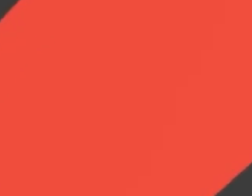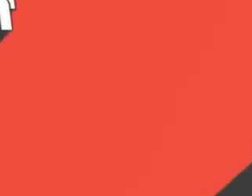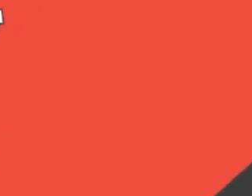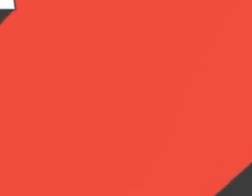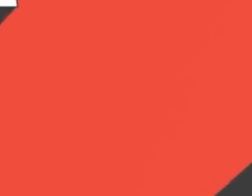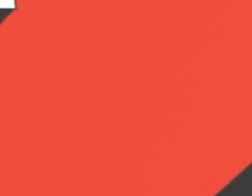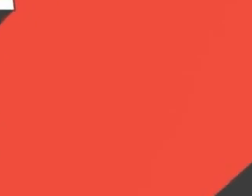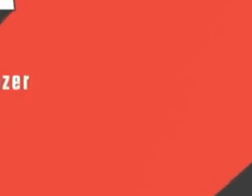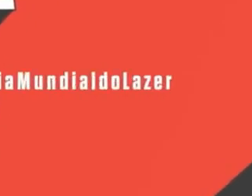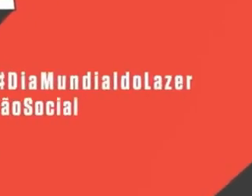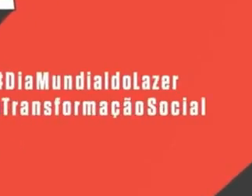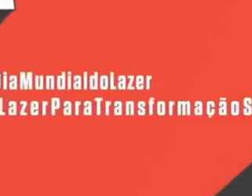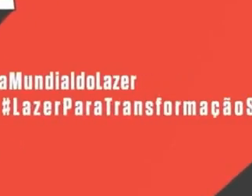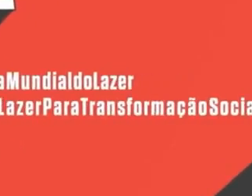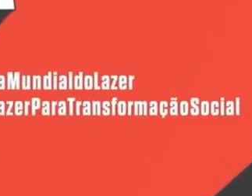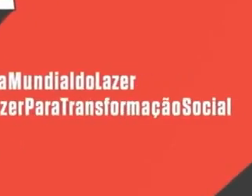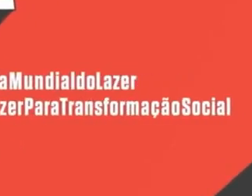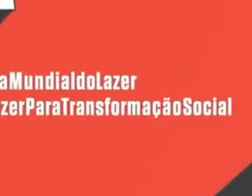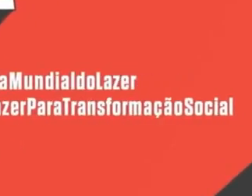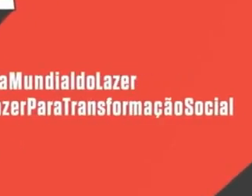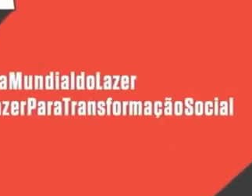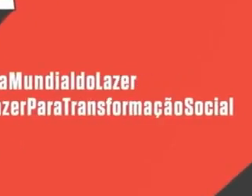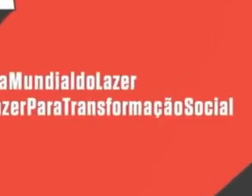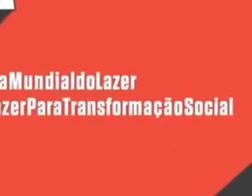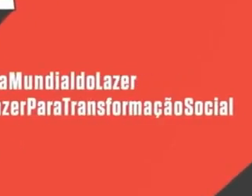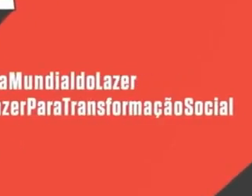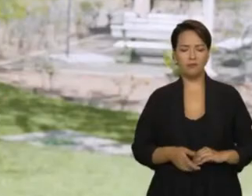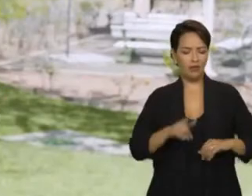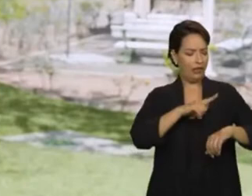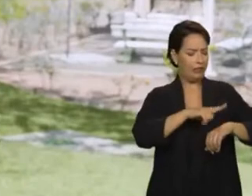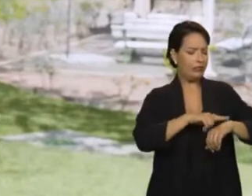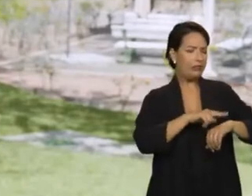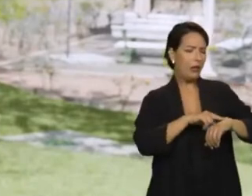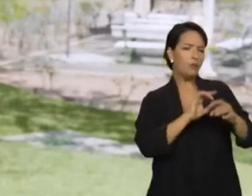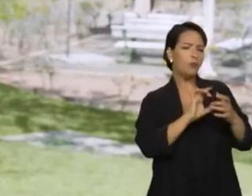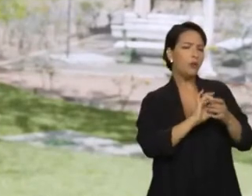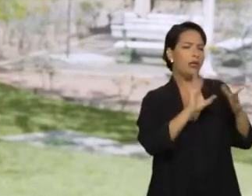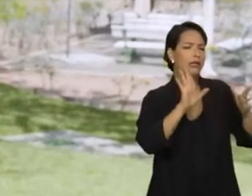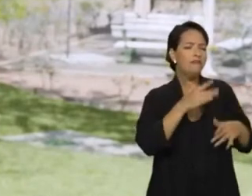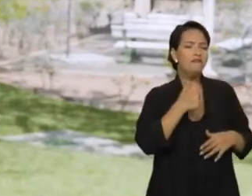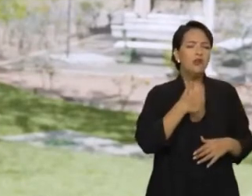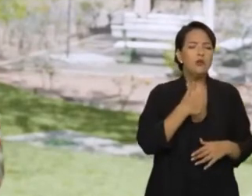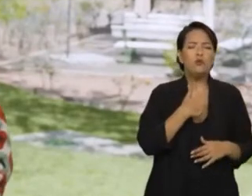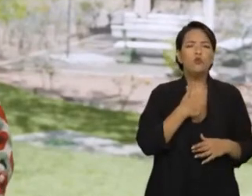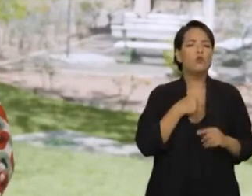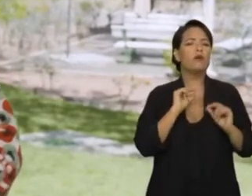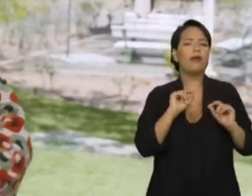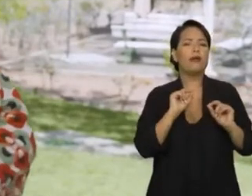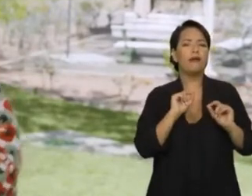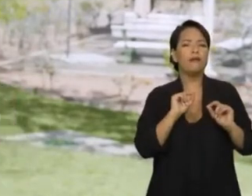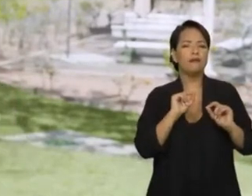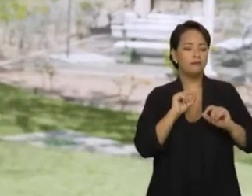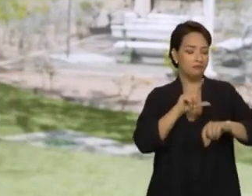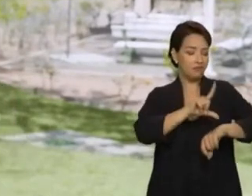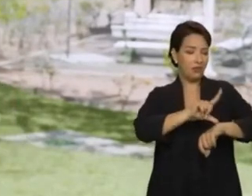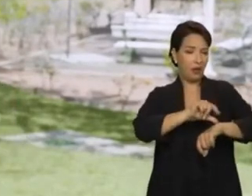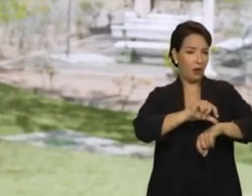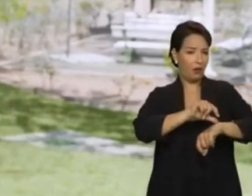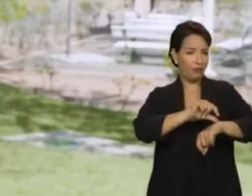WORLD LEISURE DAY In my free time, the first thing I do is taking my watch off my wrist,